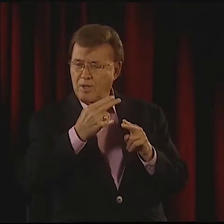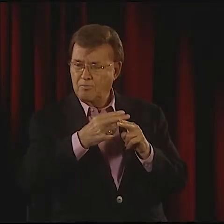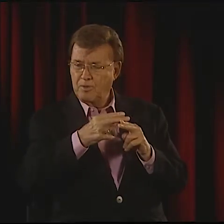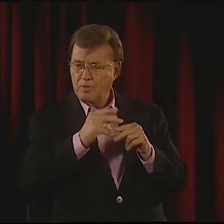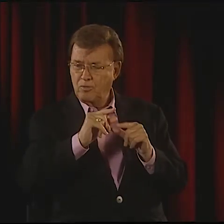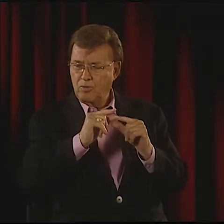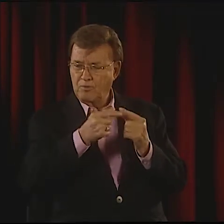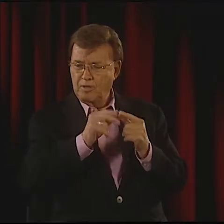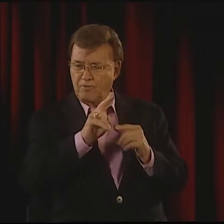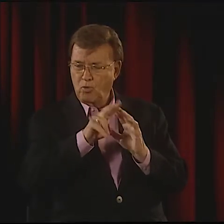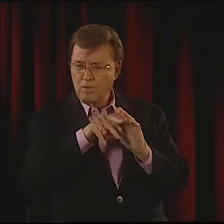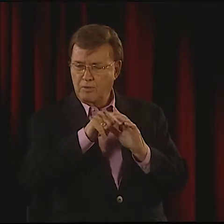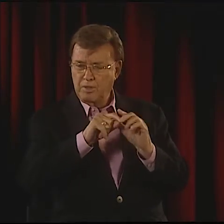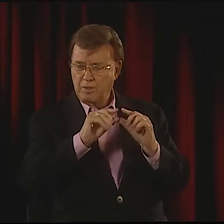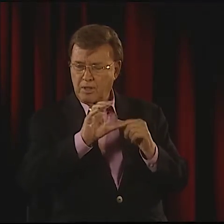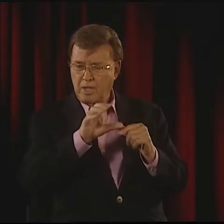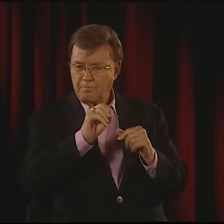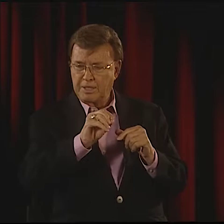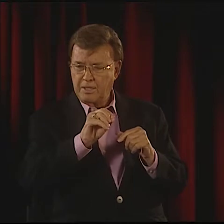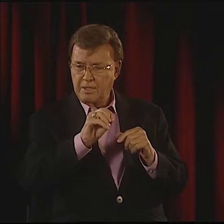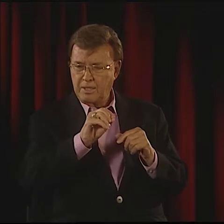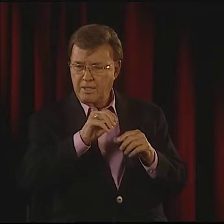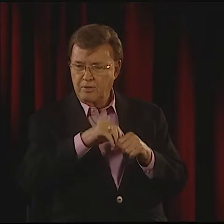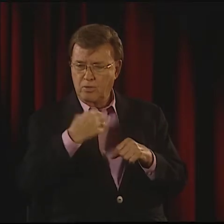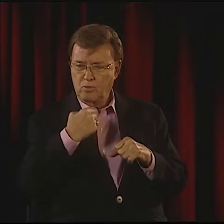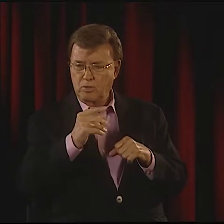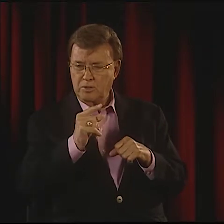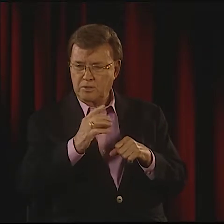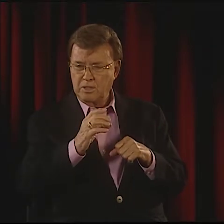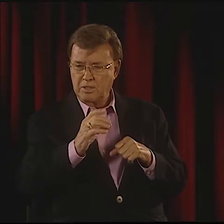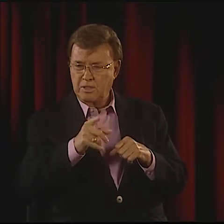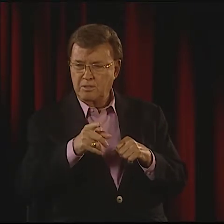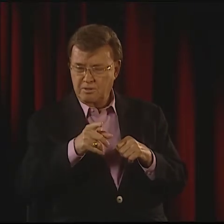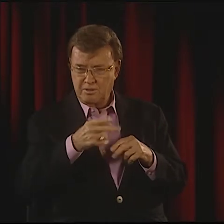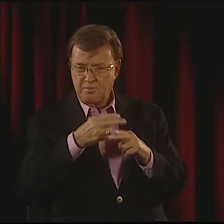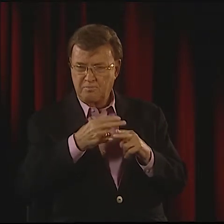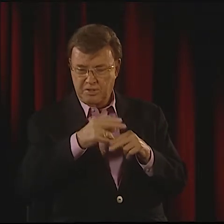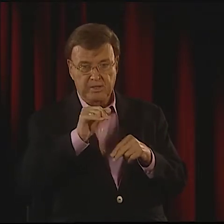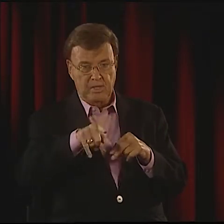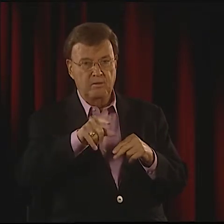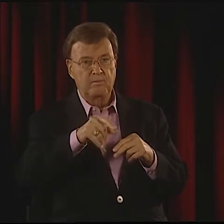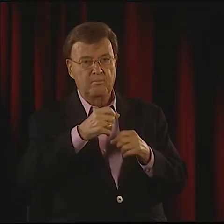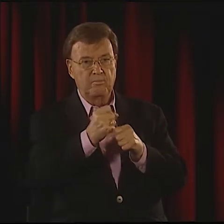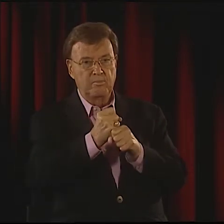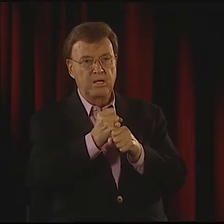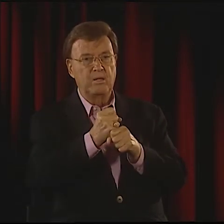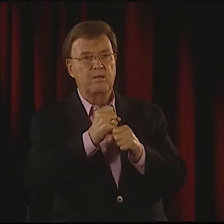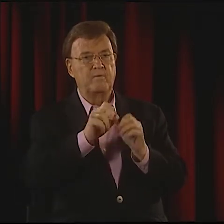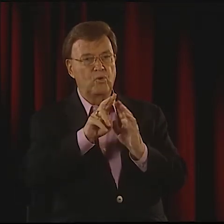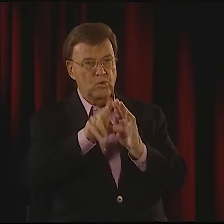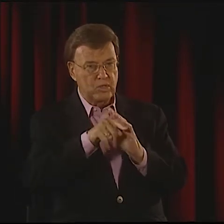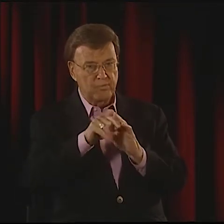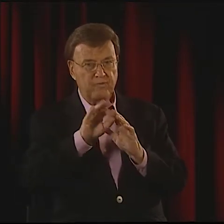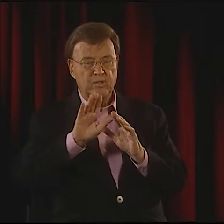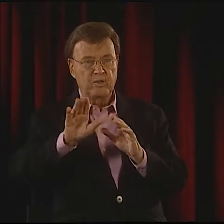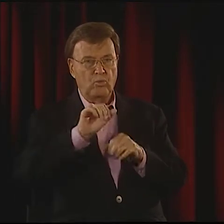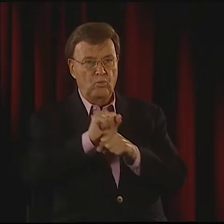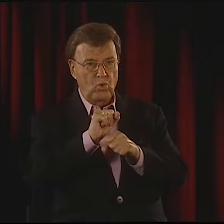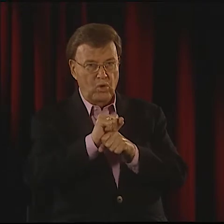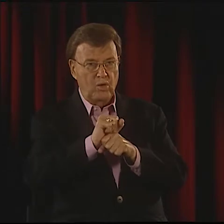IT IS BECAUSE THERE ARE SO MANY VIDEOTAPES OUT? YOU KNOW, YOU CAN SELL VIDEOTAPES, AND THEY'RE ALL OVER THE MARKET. I'M FORGETTING THE NAME OF THE GROUP.